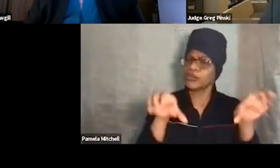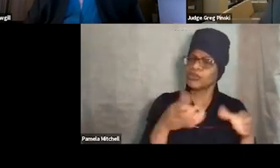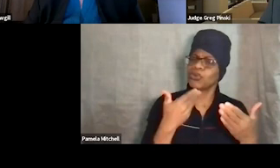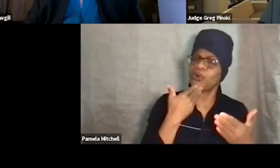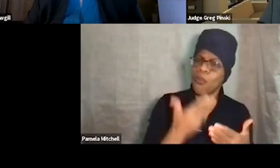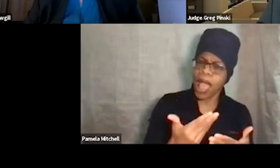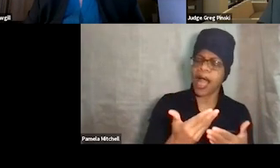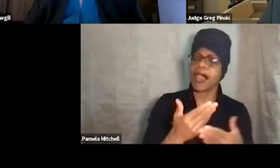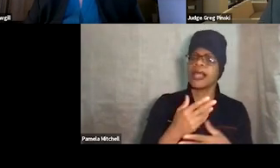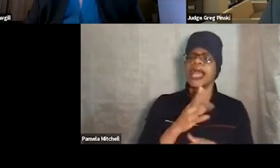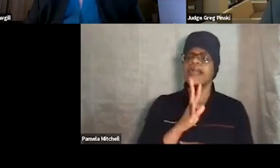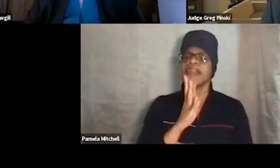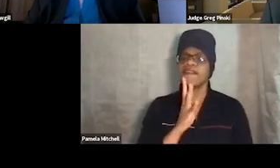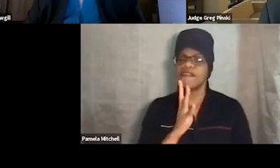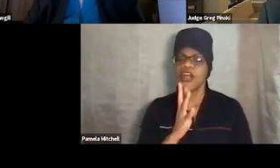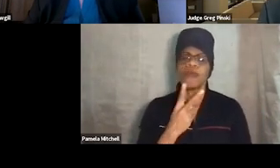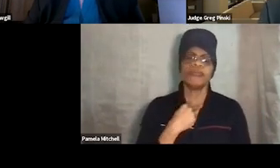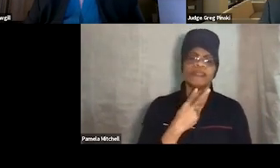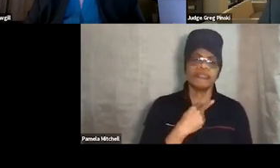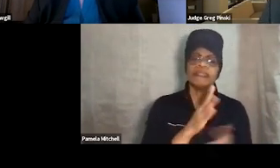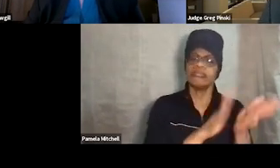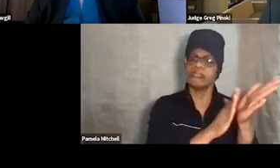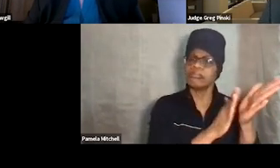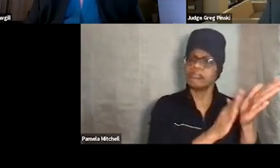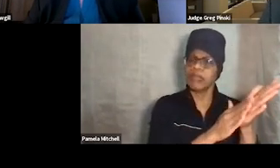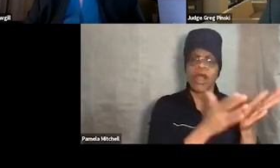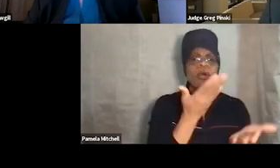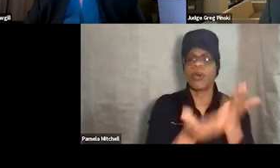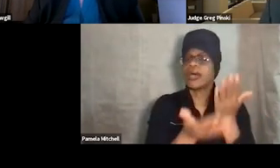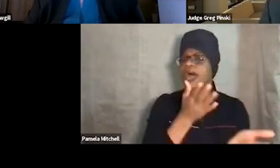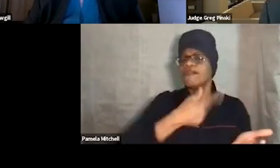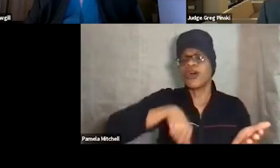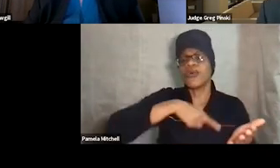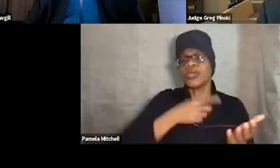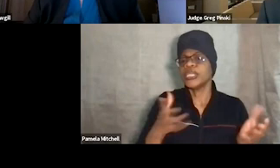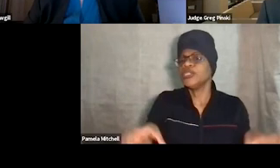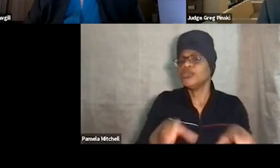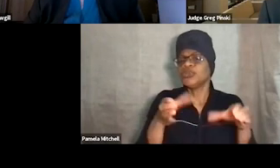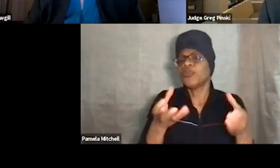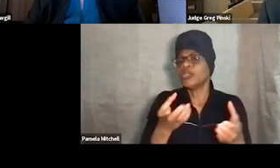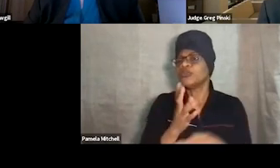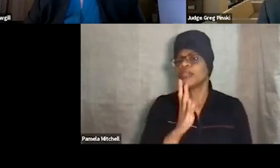For every little thing they do, we wanna give 'em that verbal praise. And then we wanna look at applause.